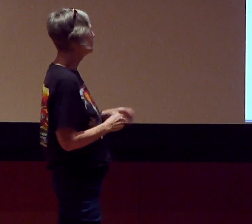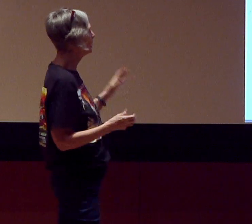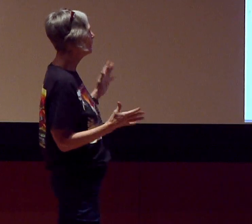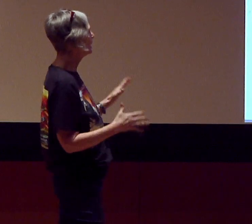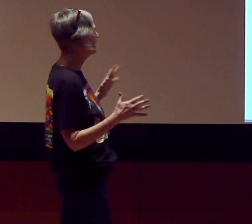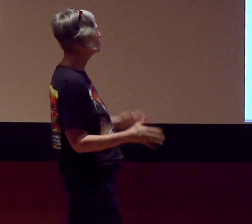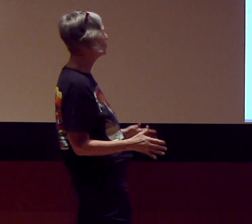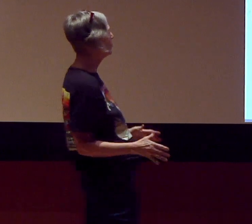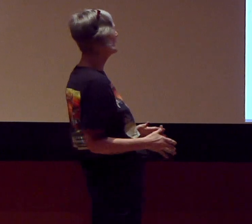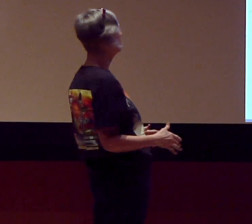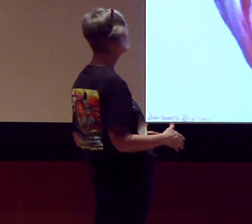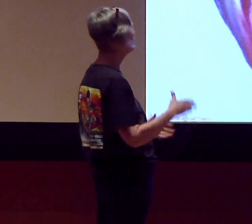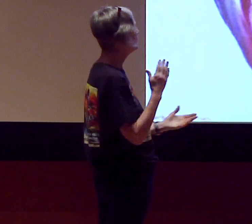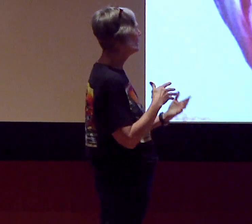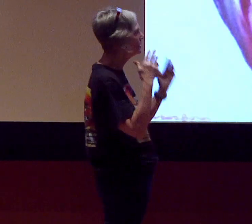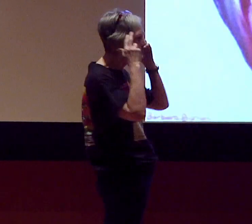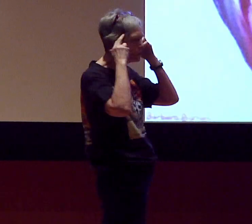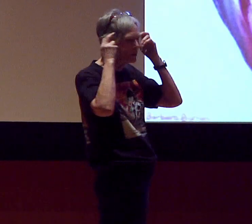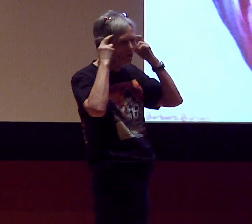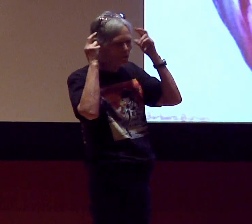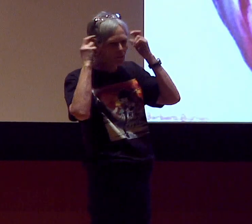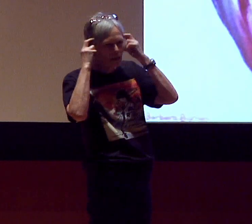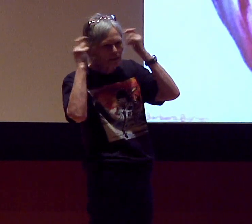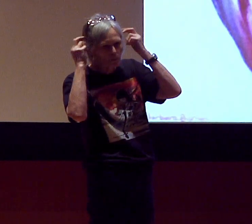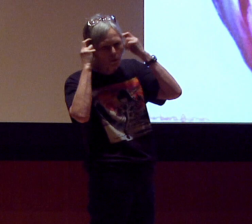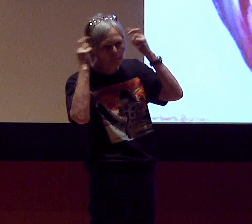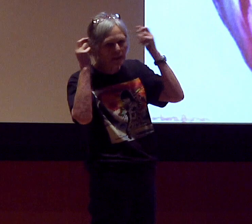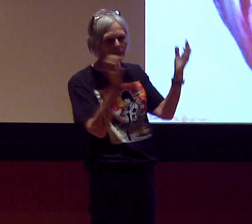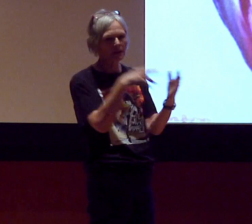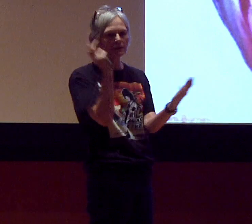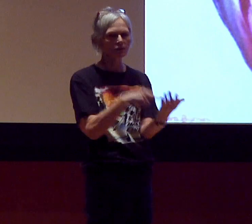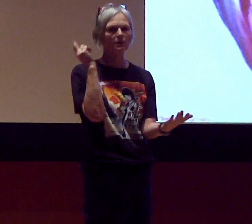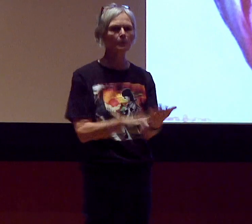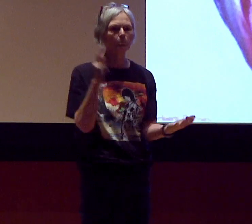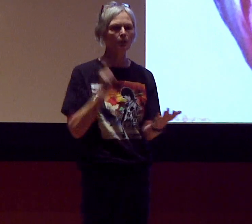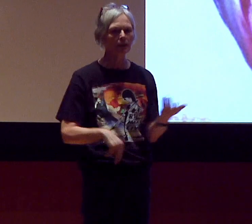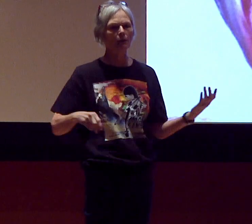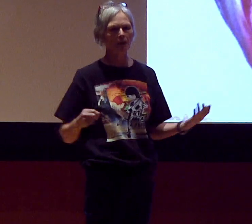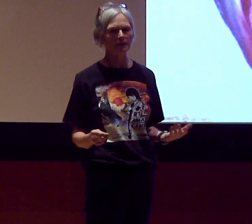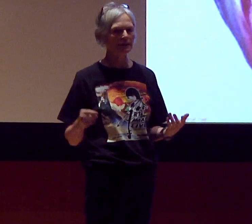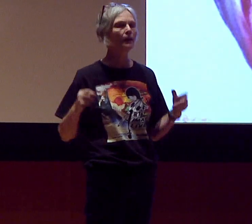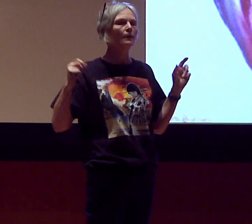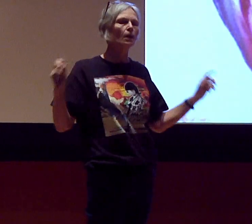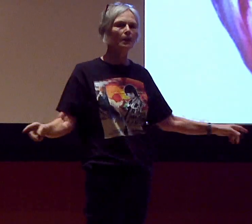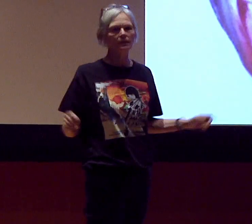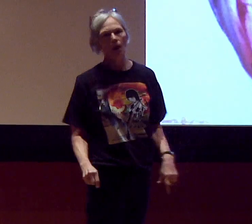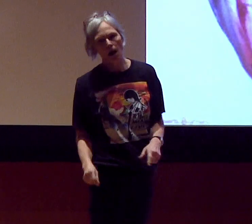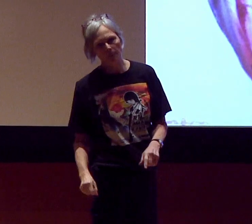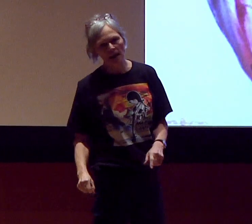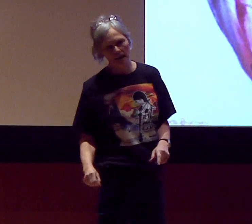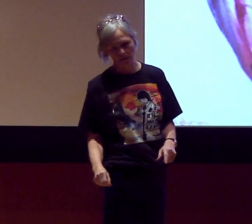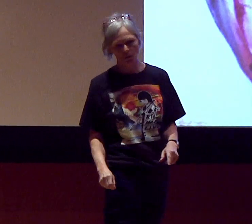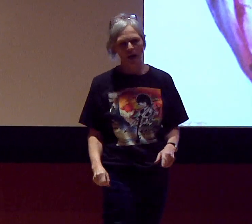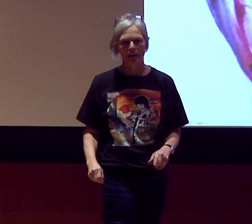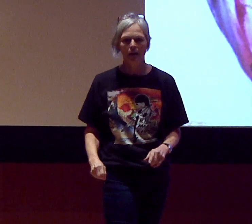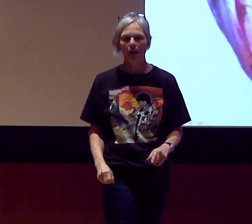But I’m again showing you. These are ones that were up here, these are just me putting down what I see. Nobody taught me how to do that.